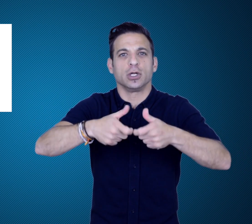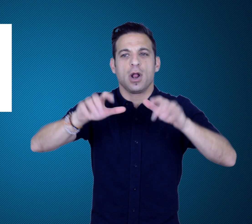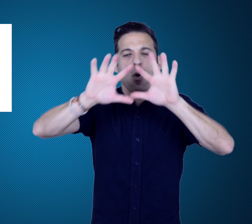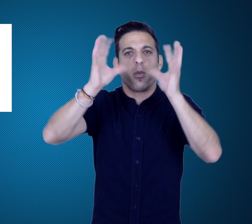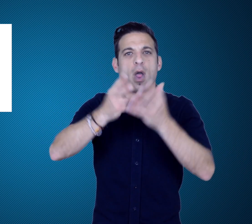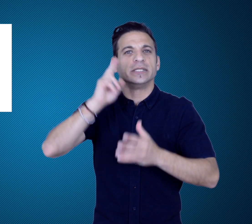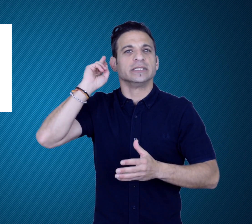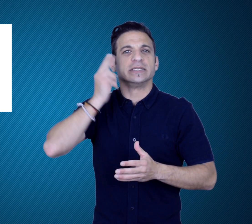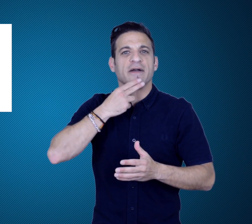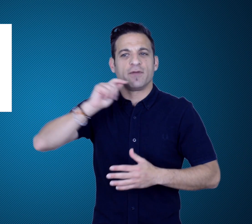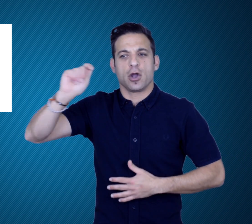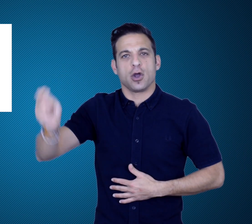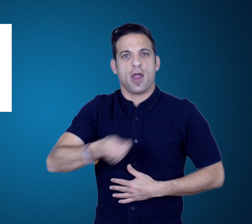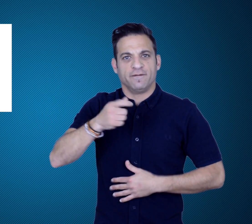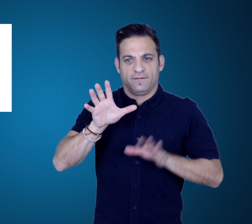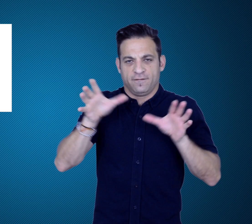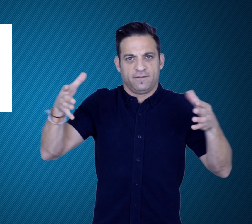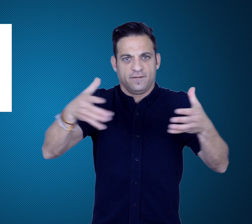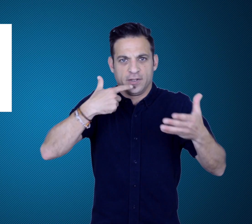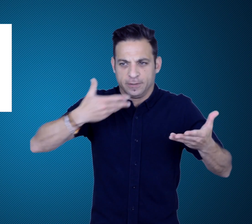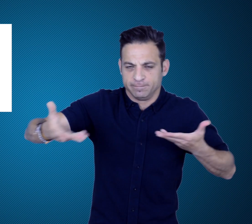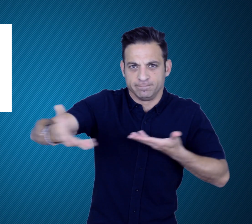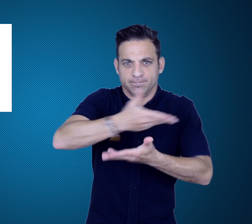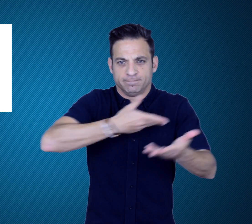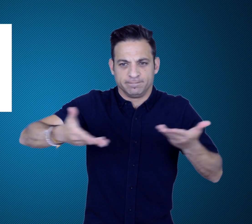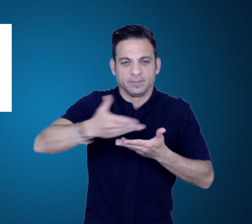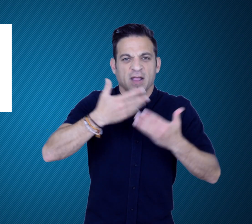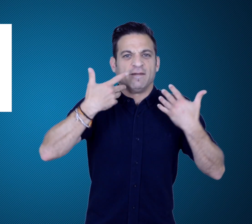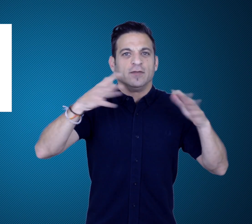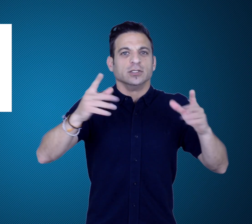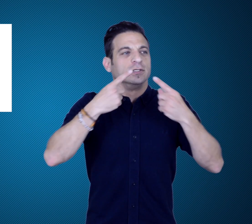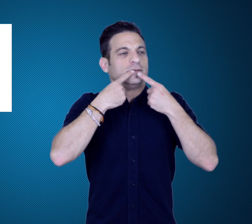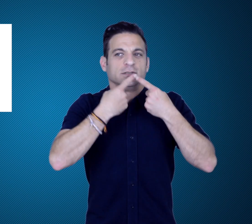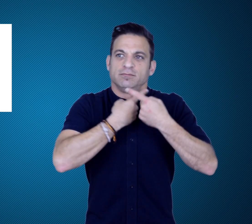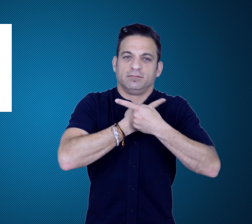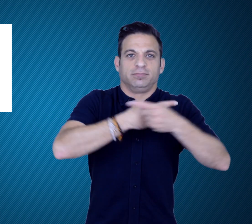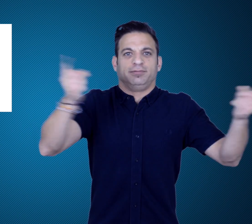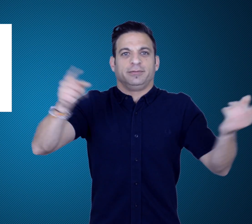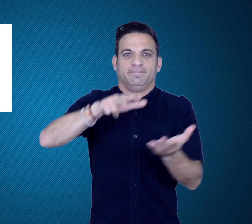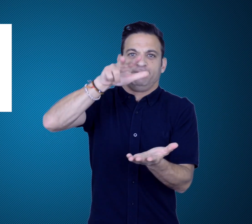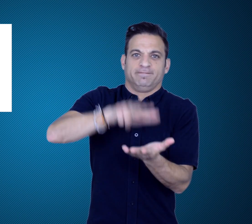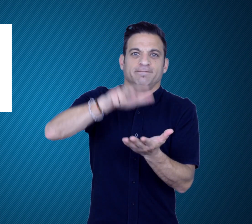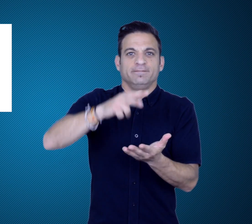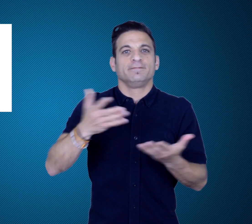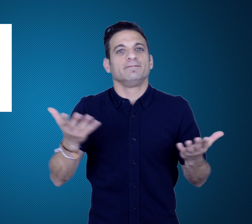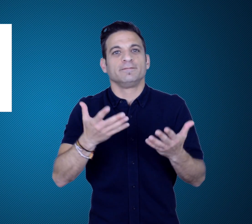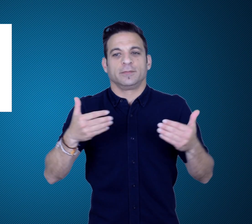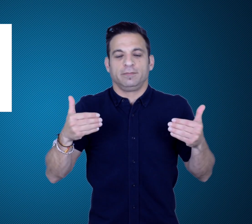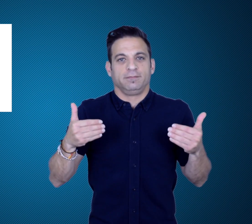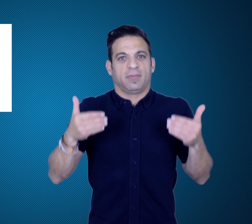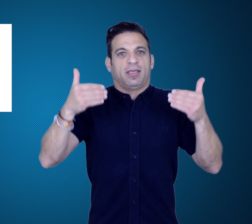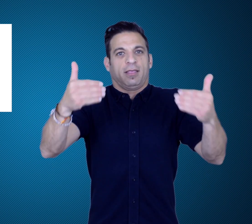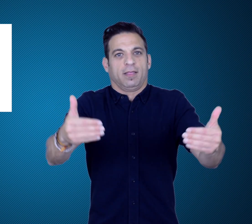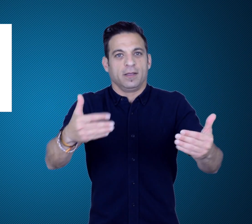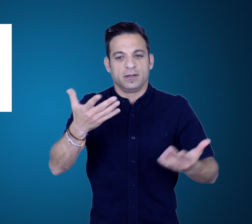Committee of the World Deaf Golf Championships has issued